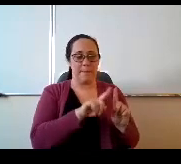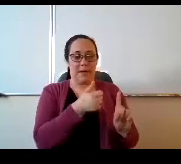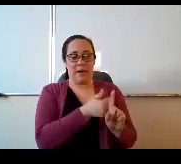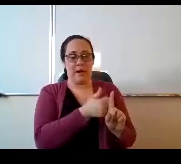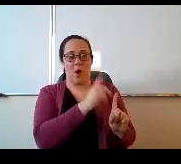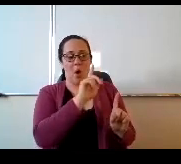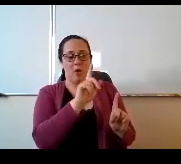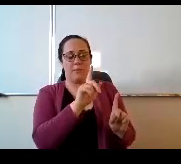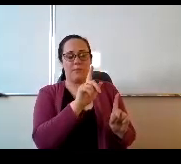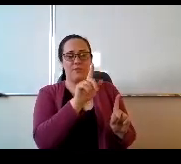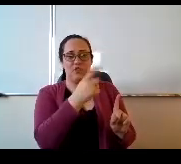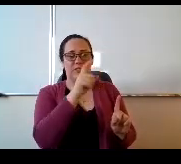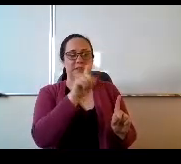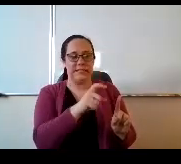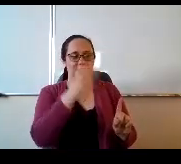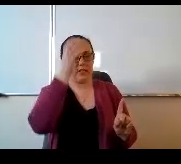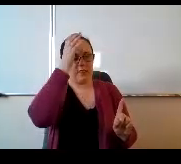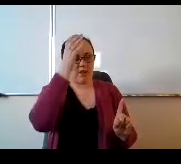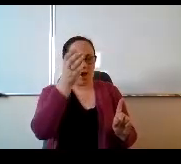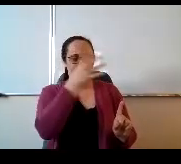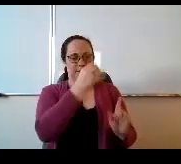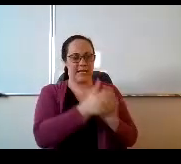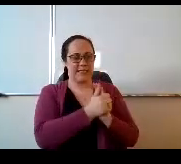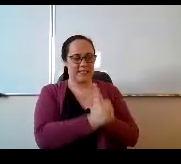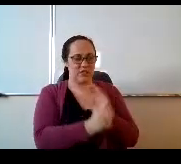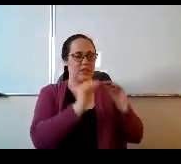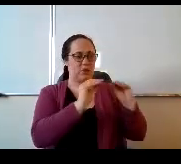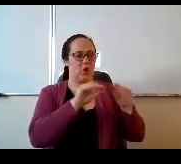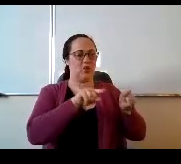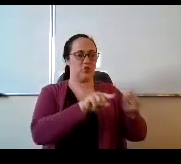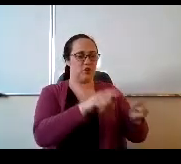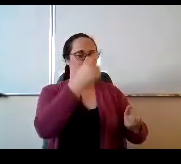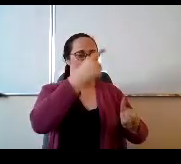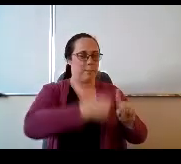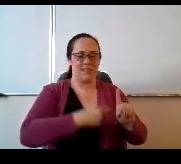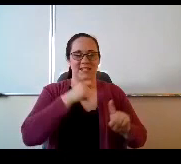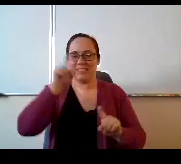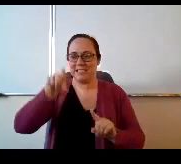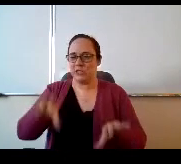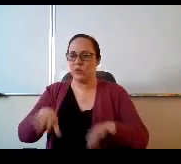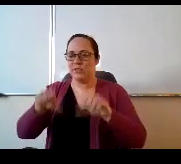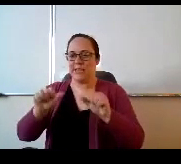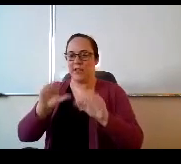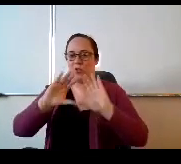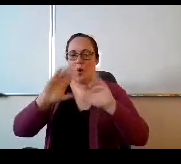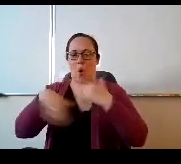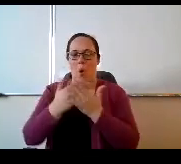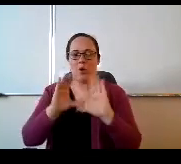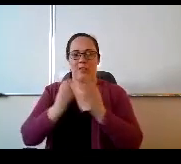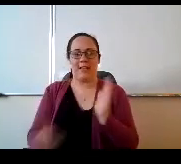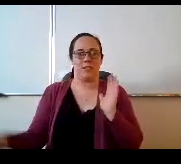skills that were taught during that month. He doesn't need to retake the entire course and so how do we do